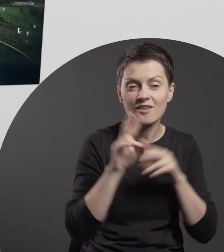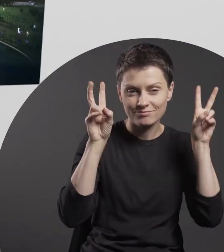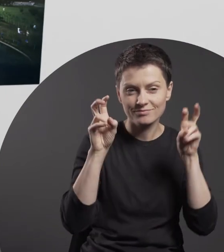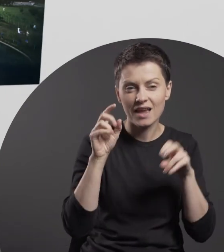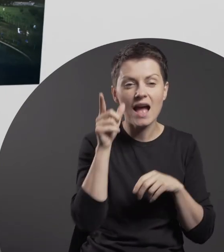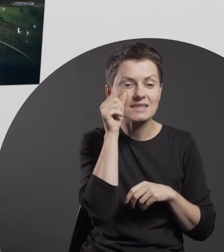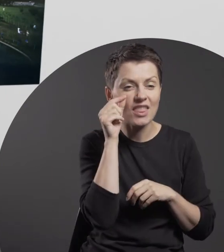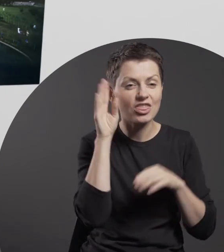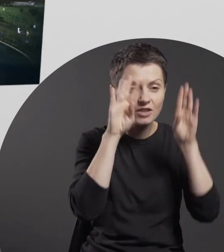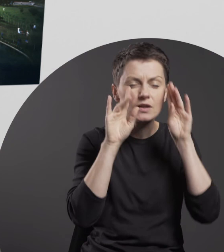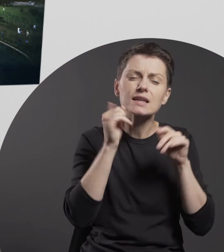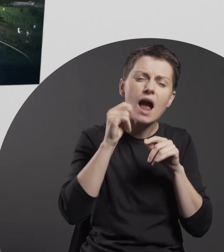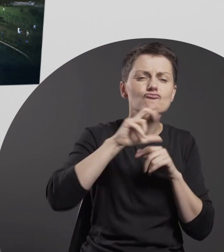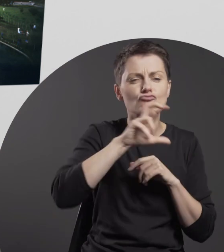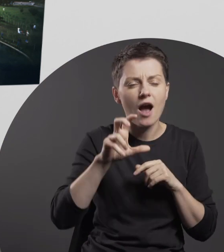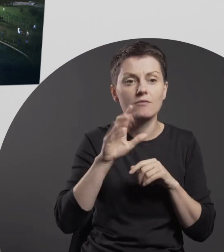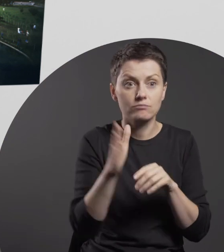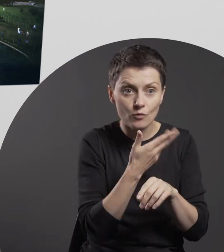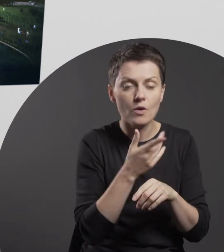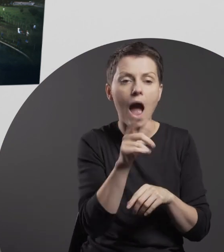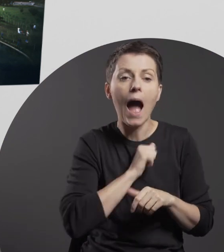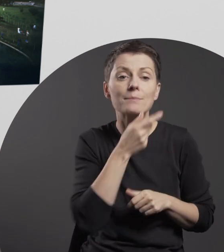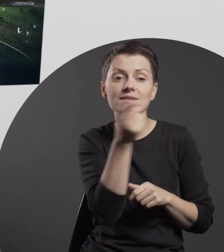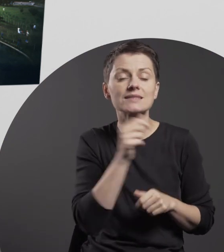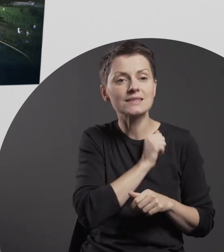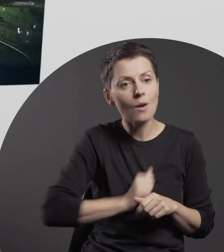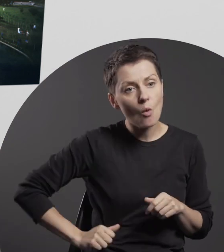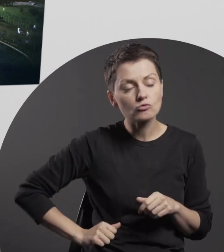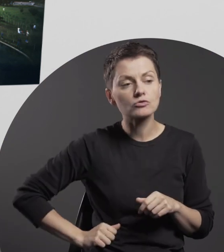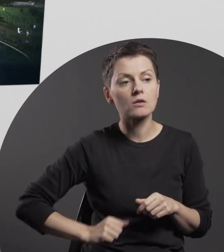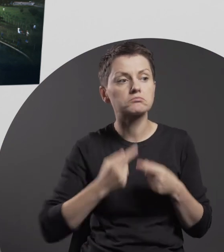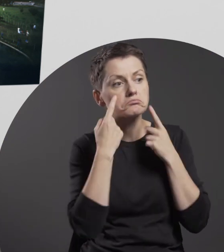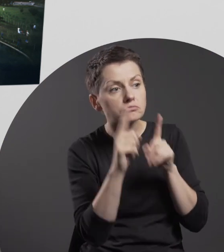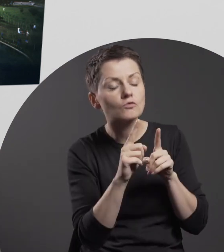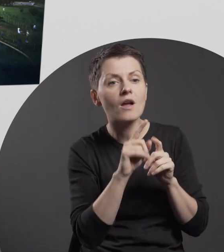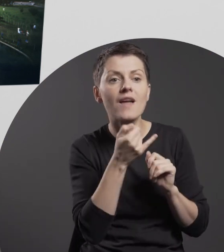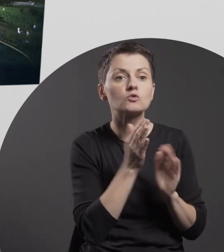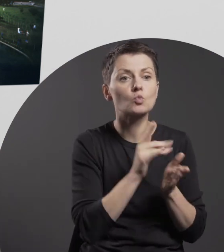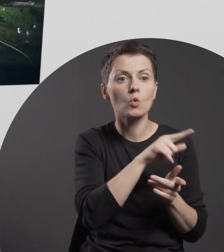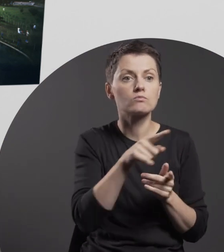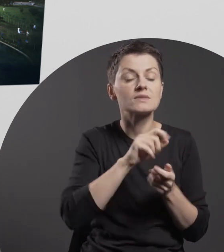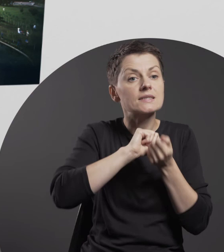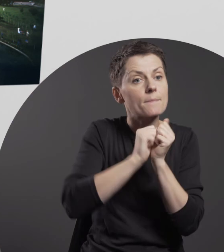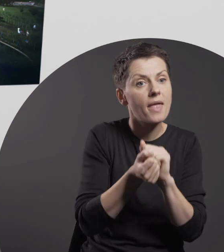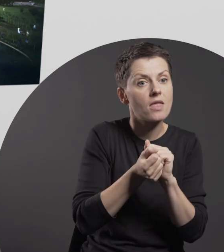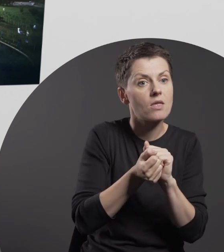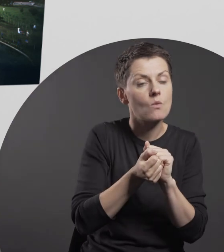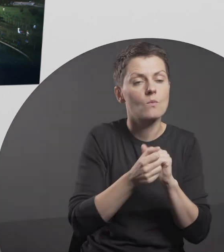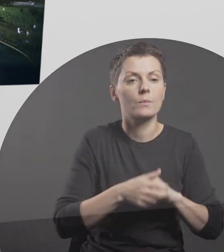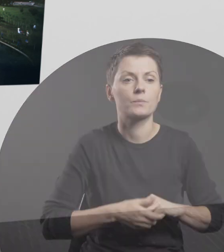to discover how the narrative of “A Bear’s Dream” will have changed over time.